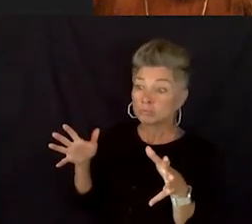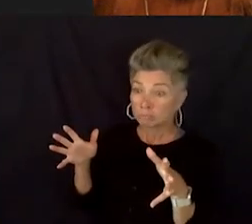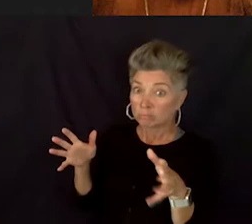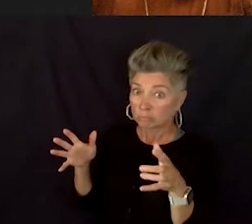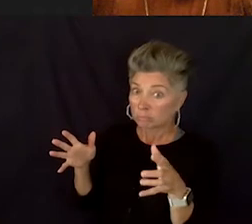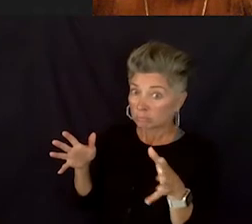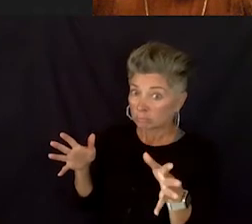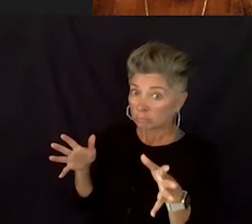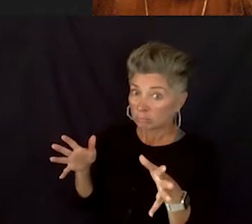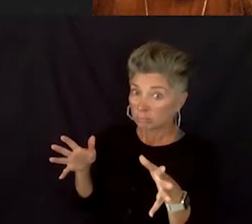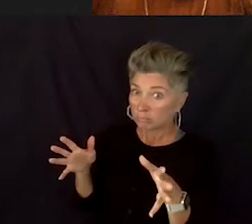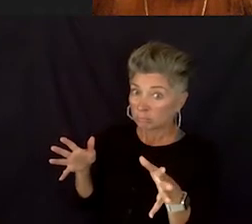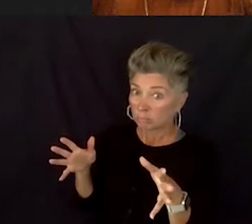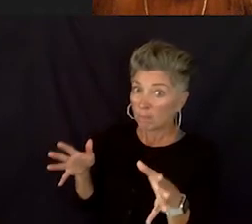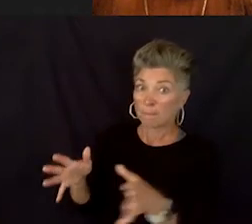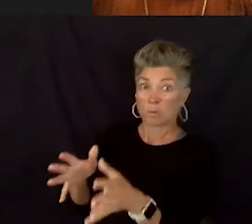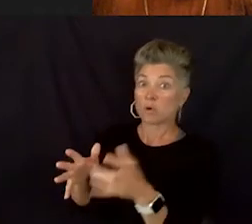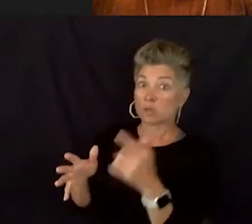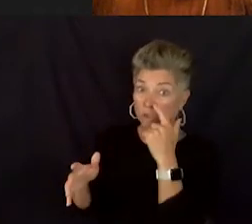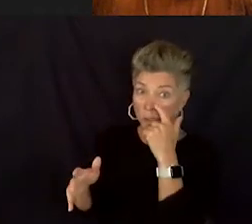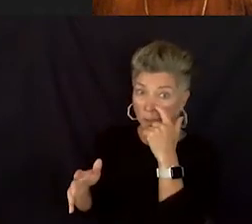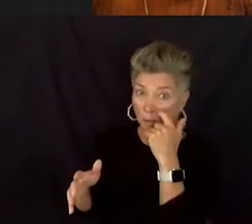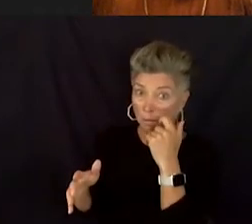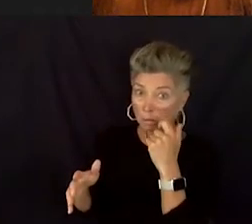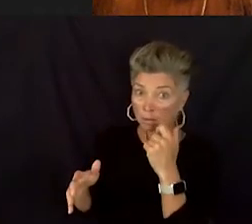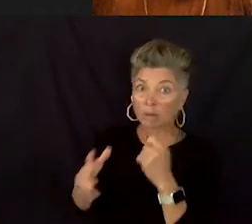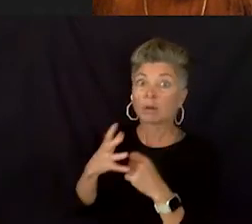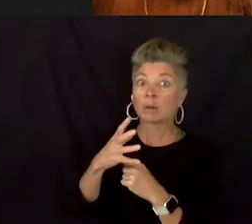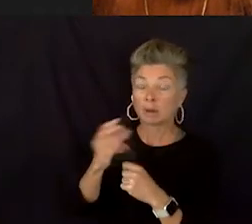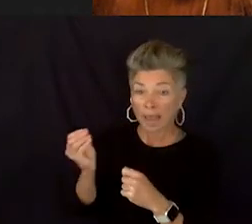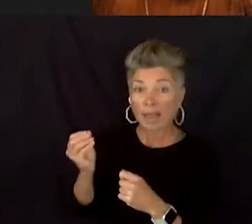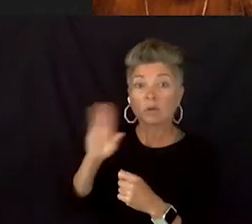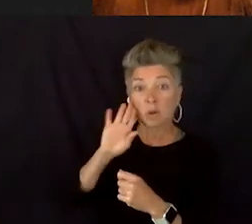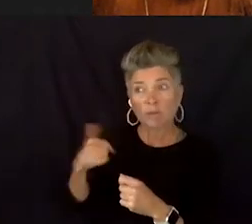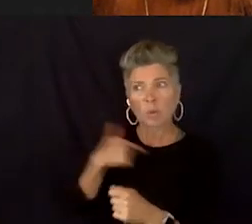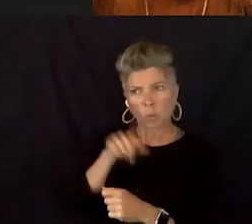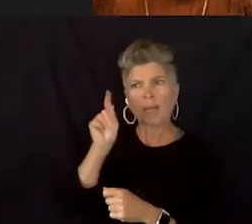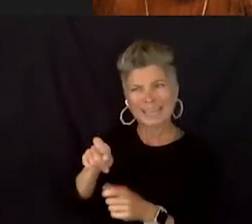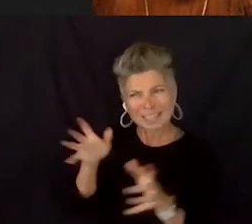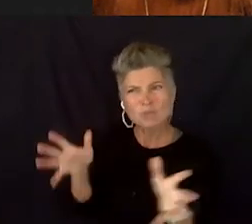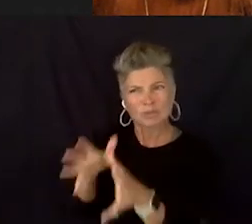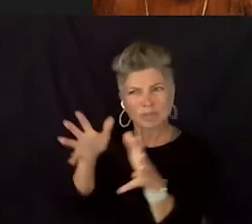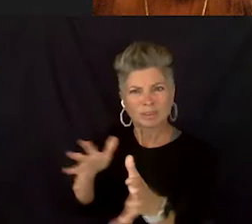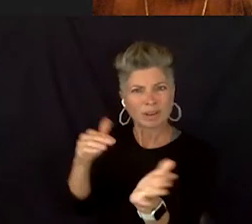we're have to make sure we're being told of our options and we need to start pushing for more black and brown doctors.